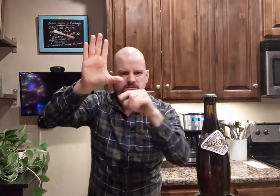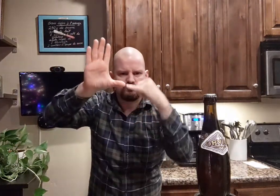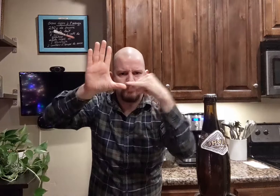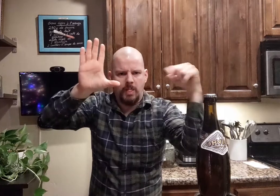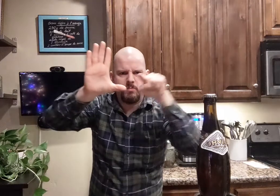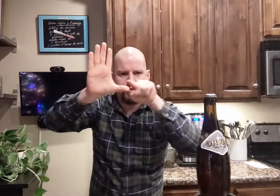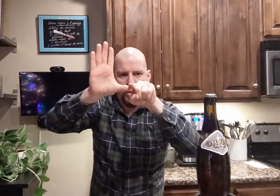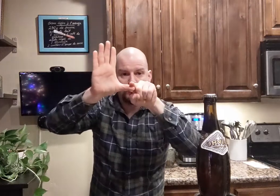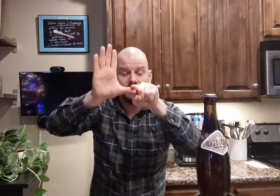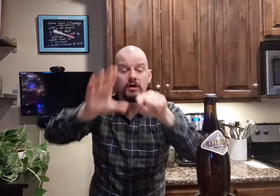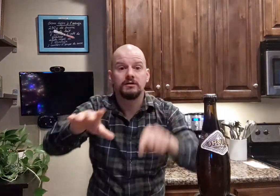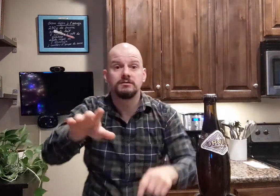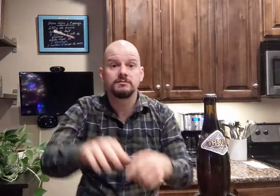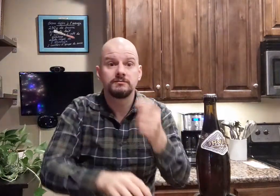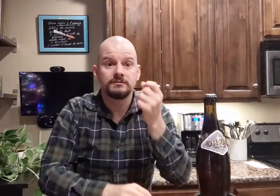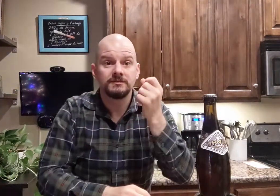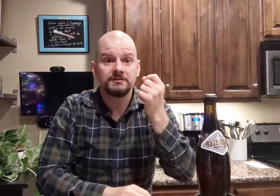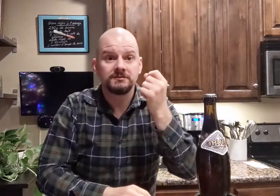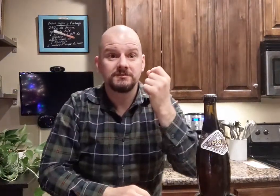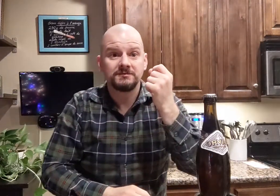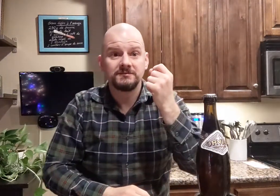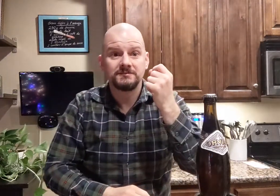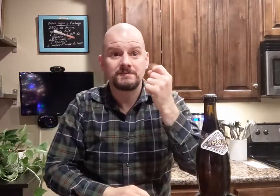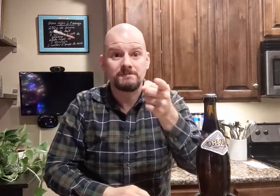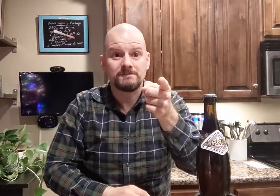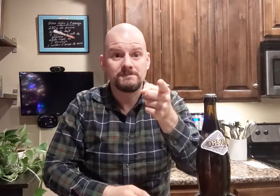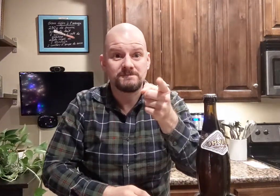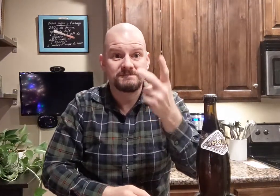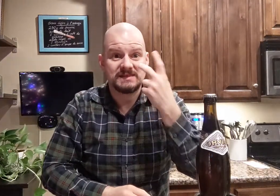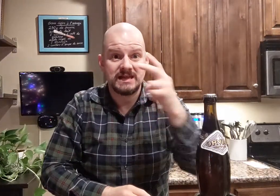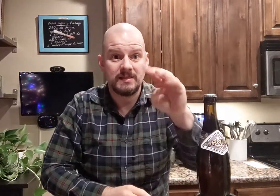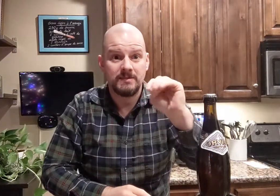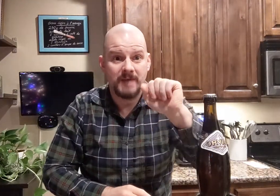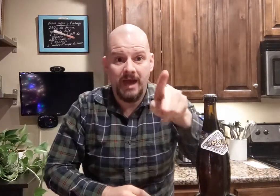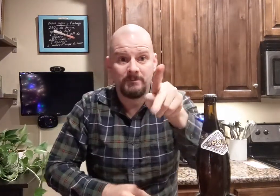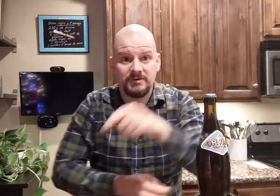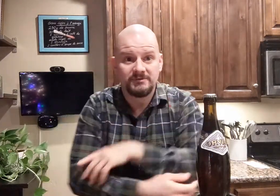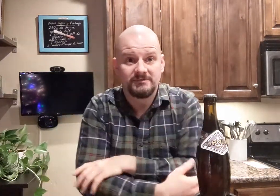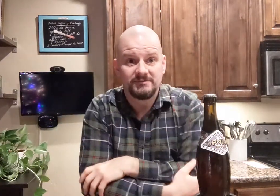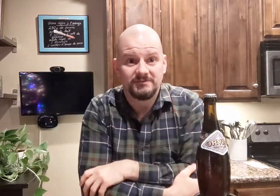It's right on the border. See the map.